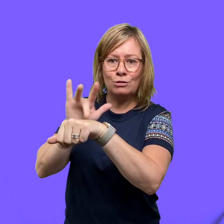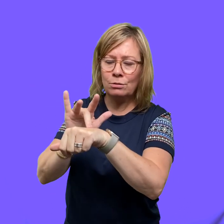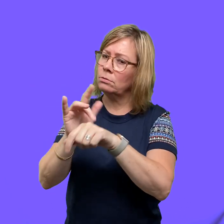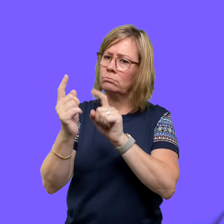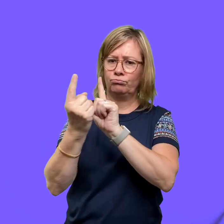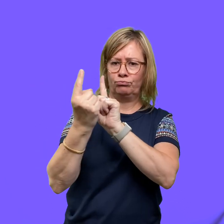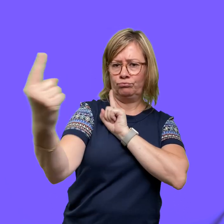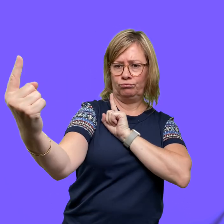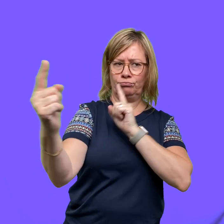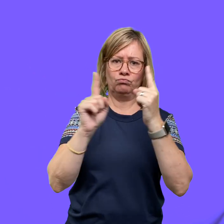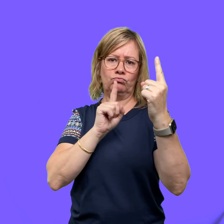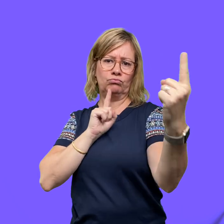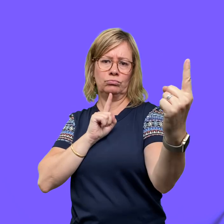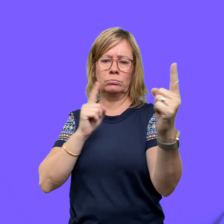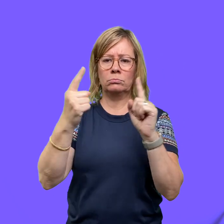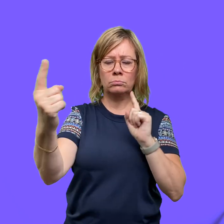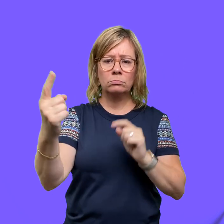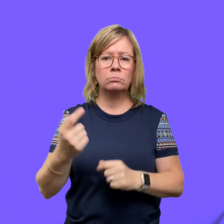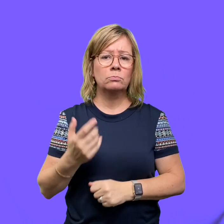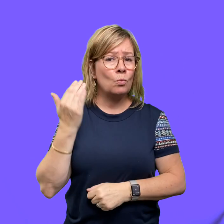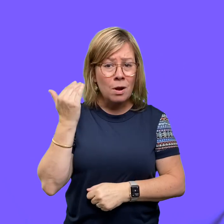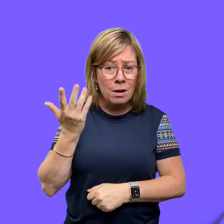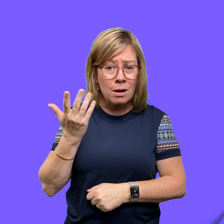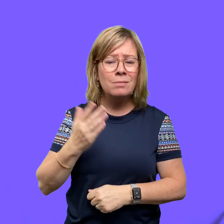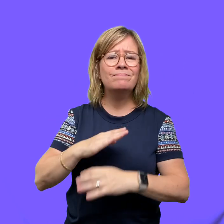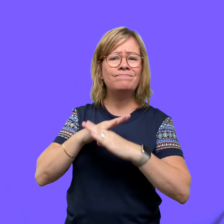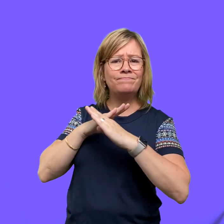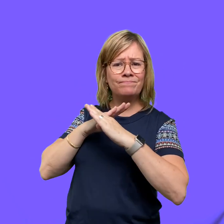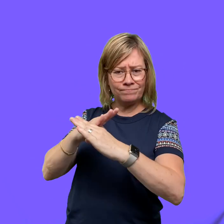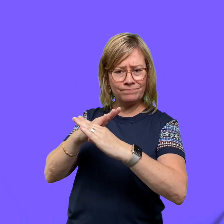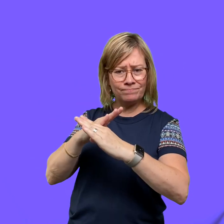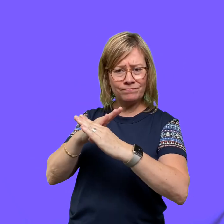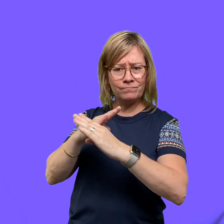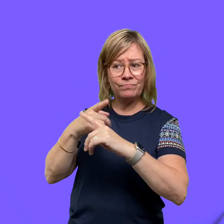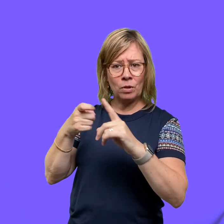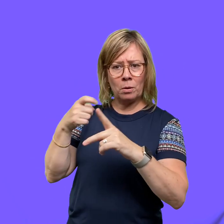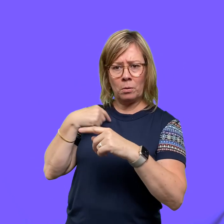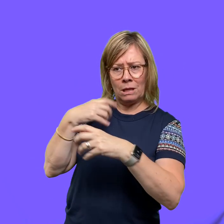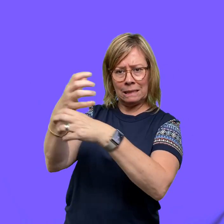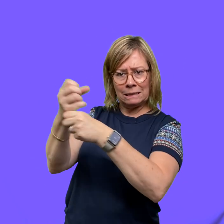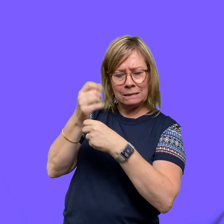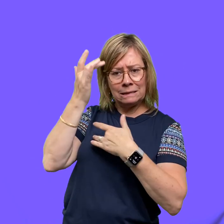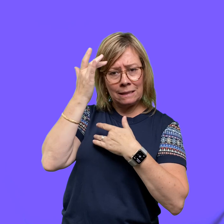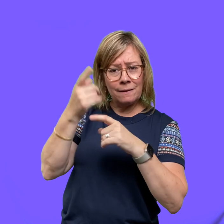hugging or other forms of touch. This is enacted to prevent people from getting